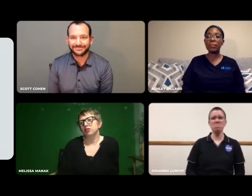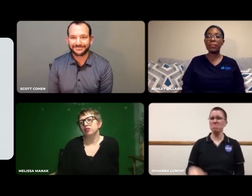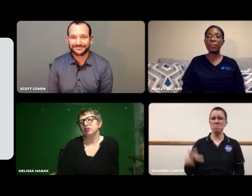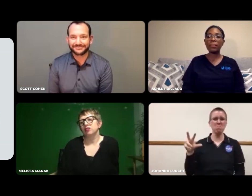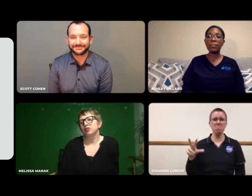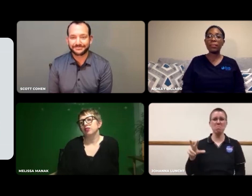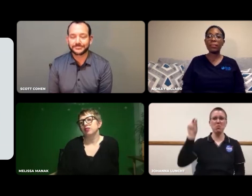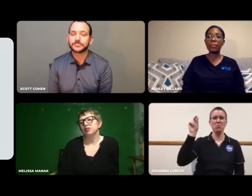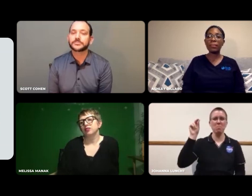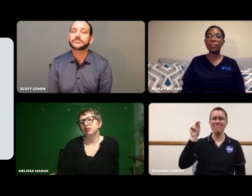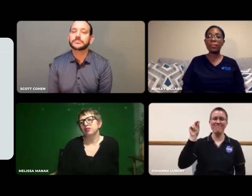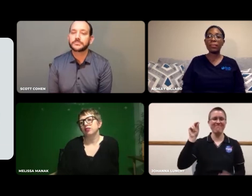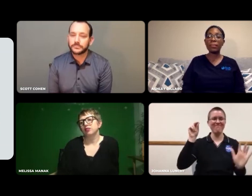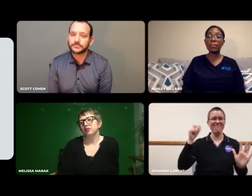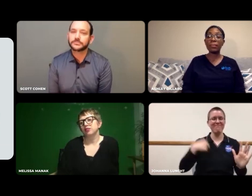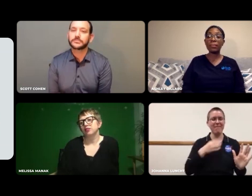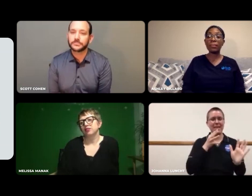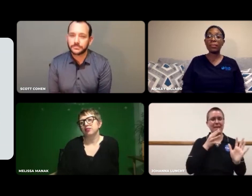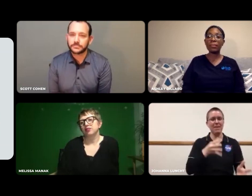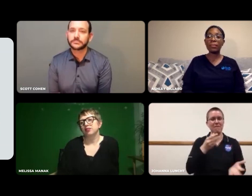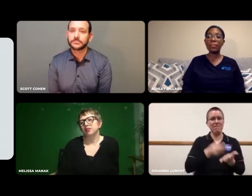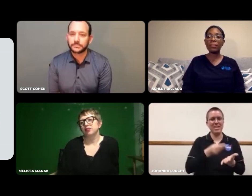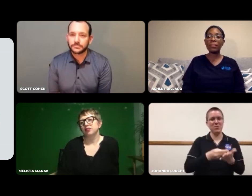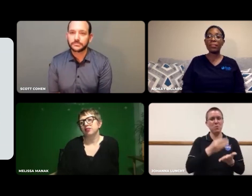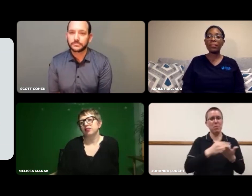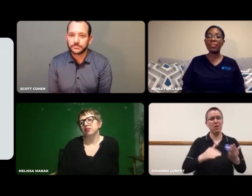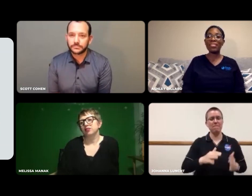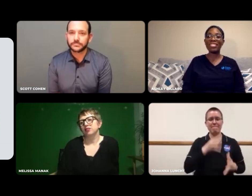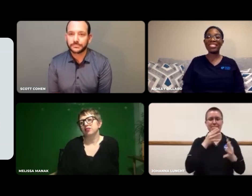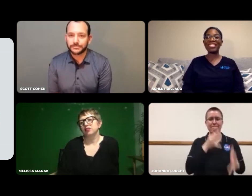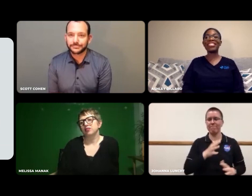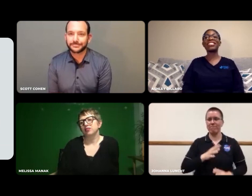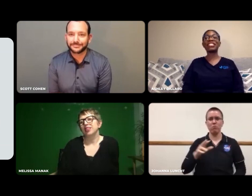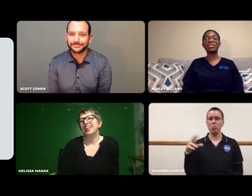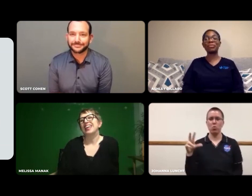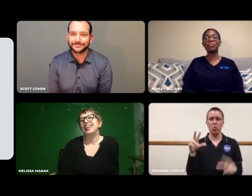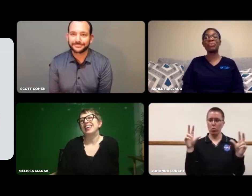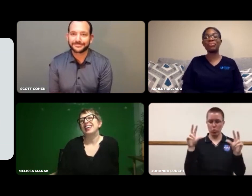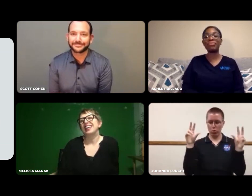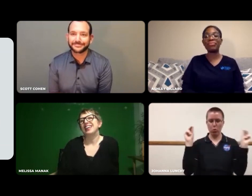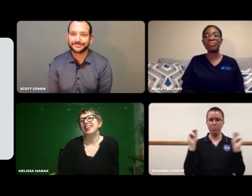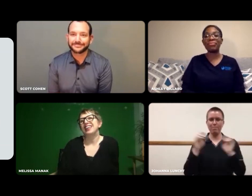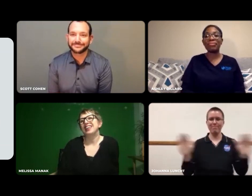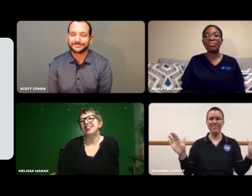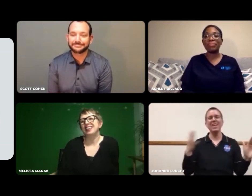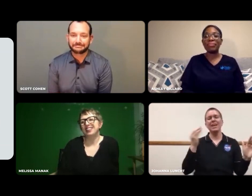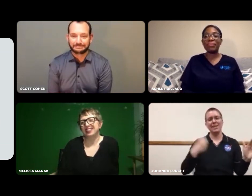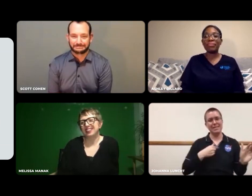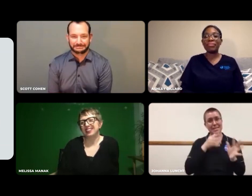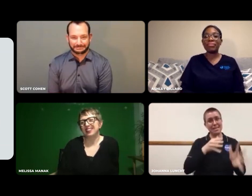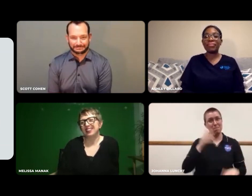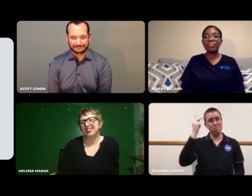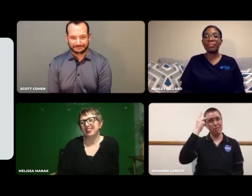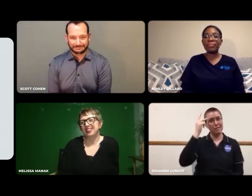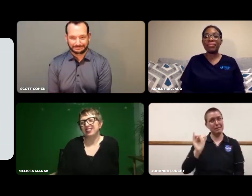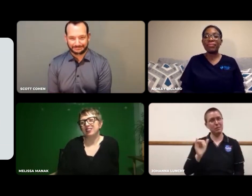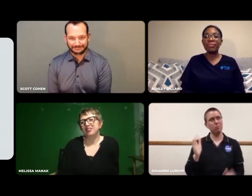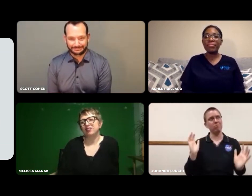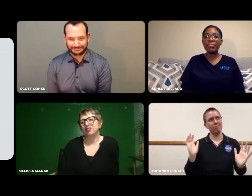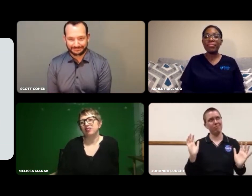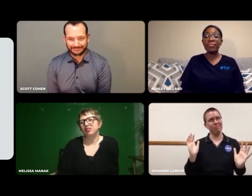I declined because I don't like finances or when politics are involved.